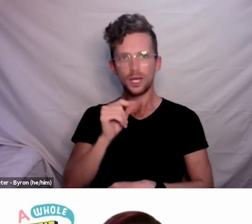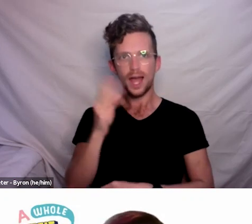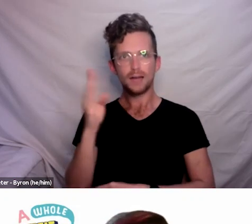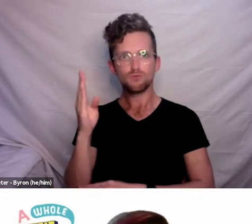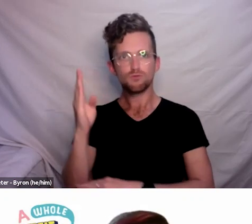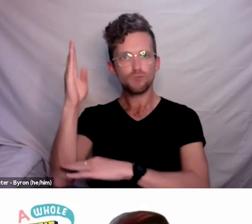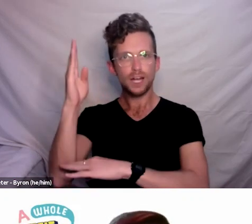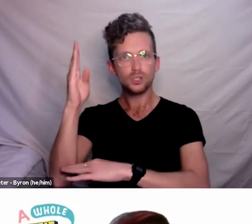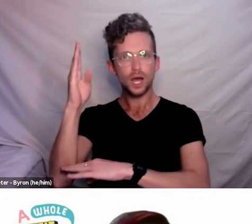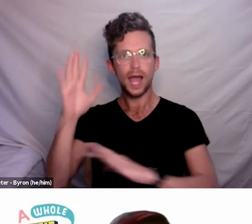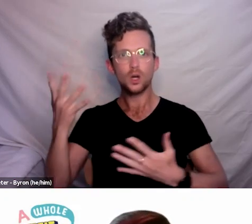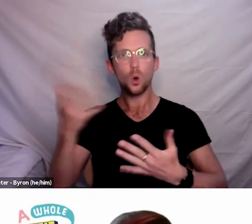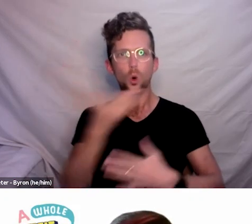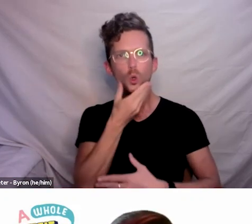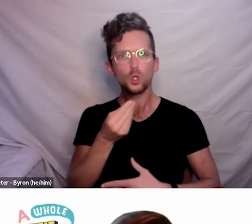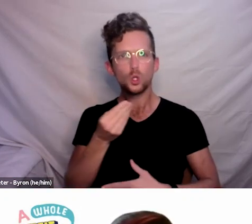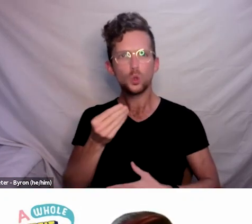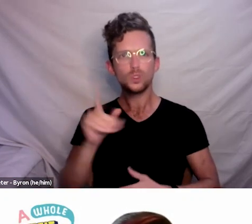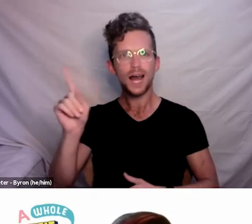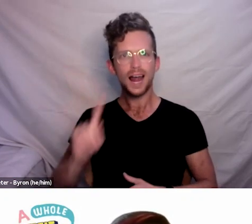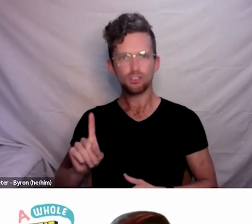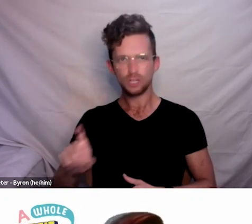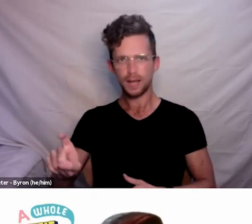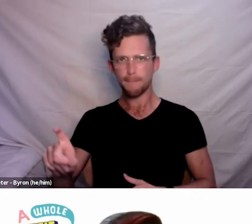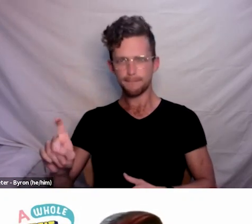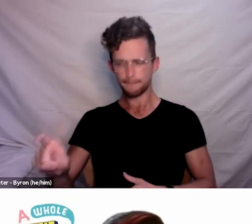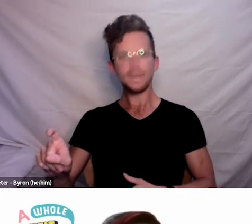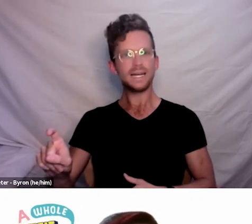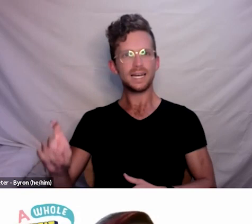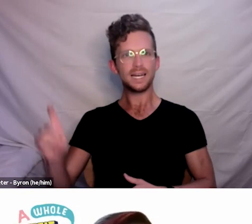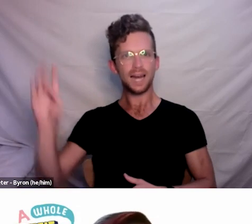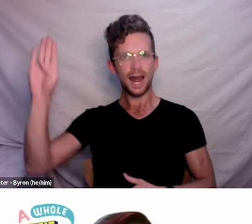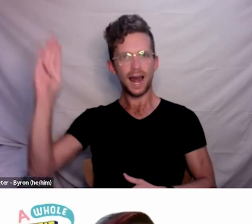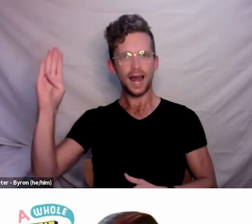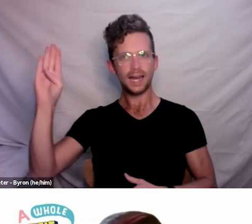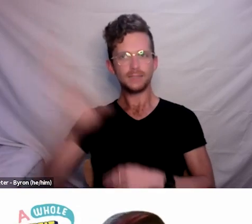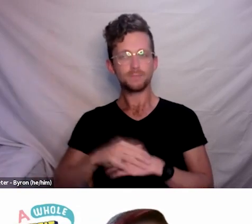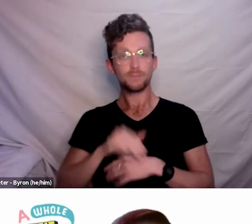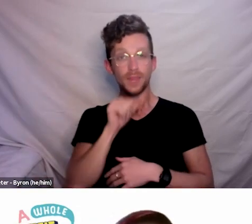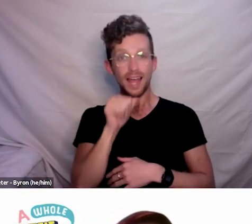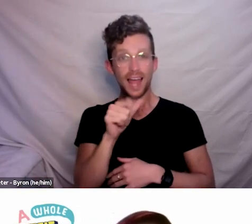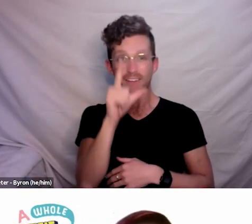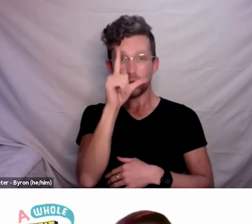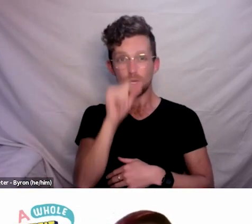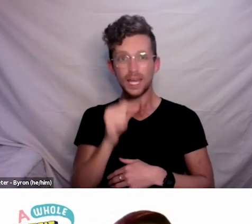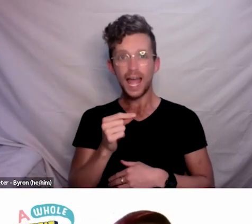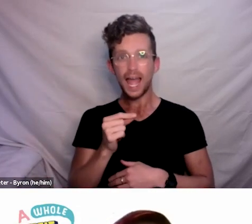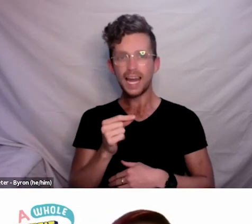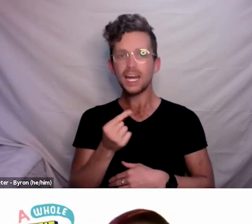physically or electronically. If you’re able to do it electronically I’m probably going to notice those ones sooner,